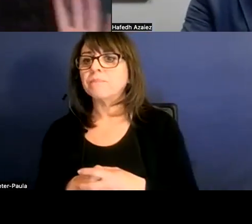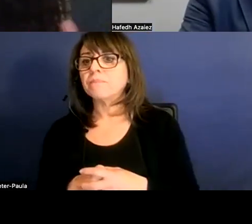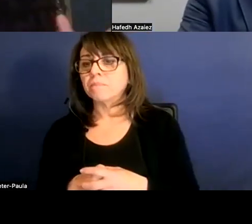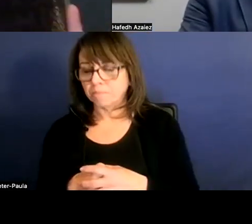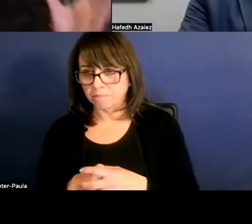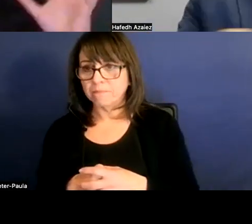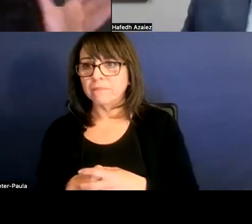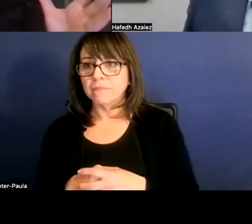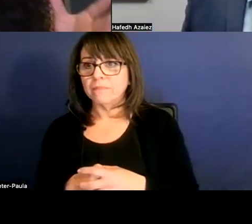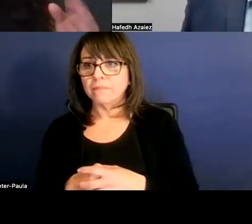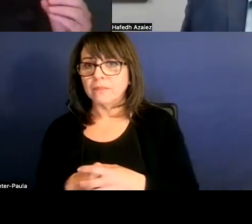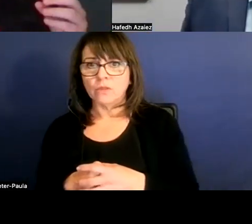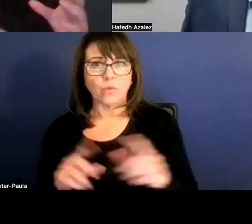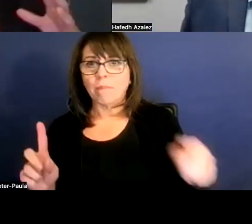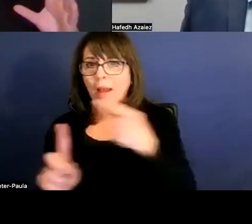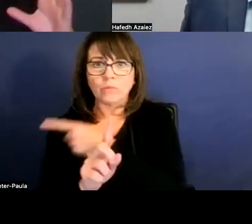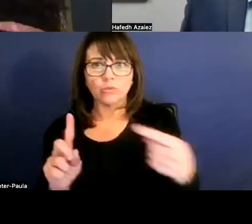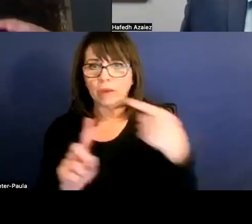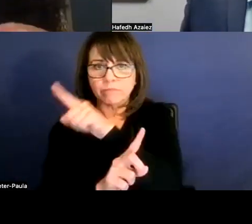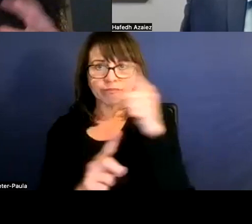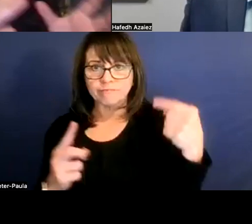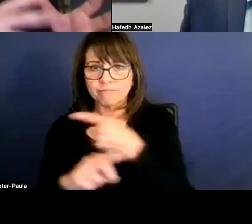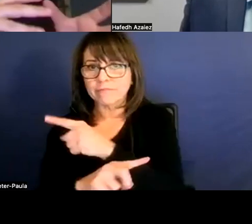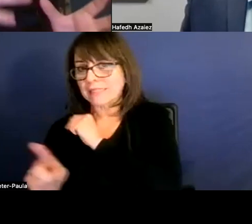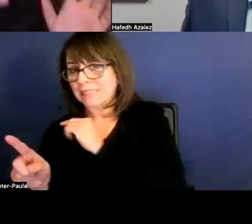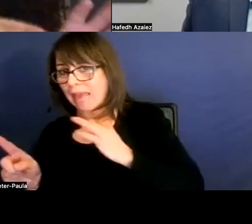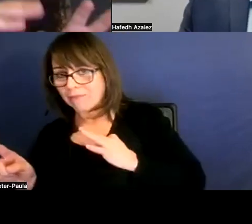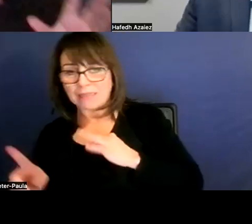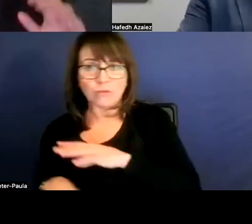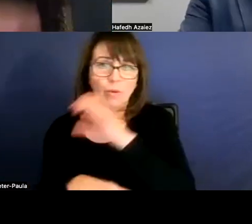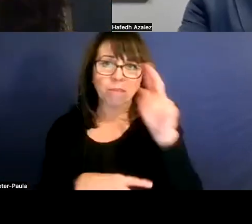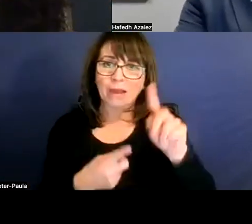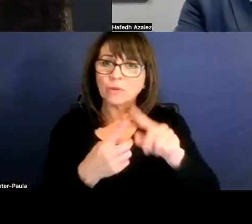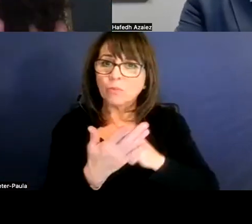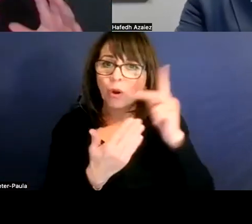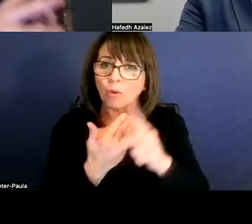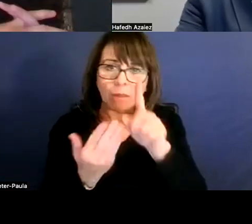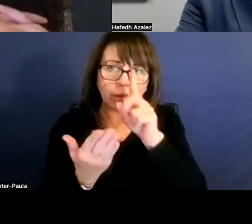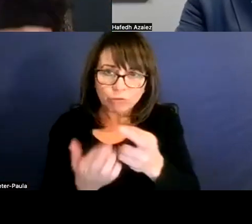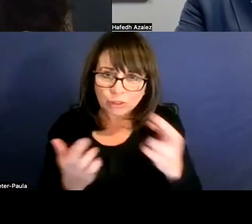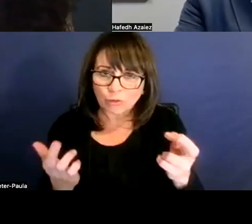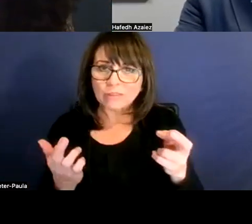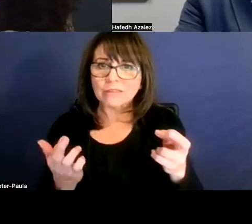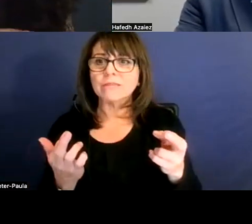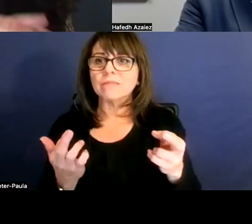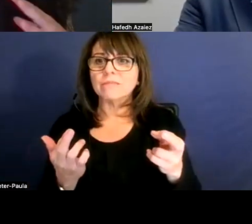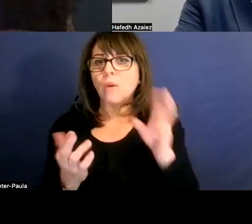We're kind of bouncing around to staffing. We're going back to programming and resources and so we're able to provide our campuses.